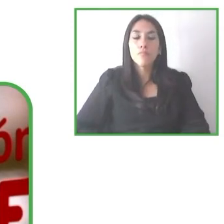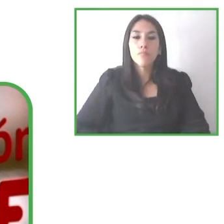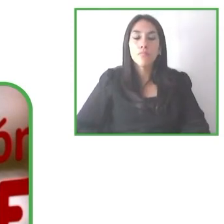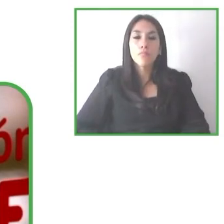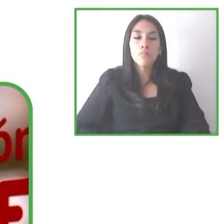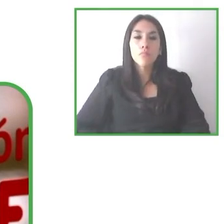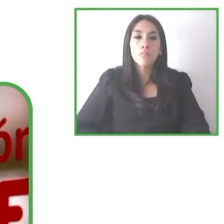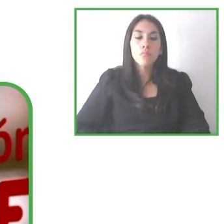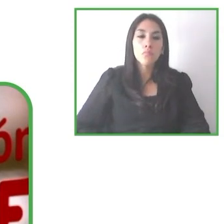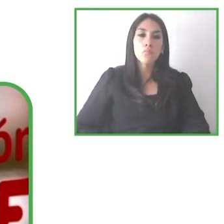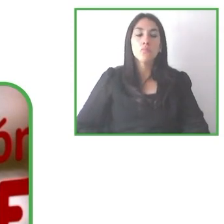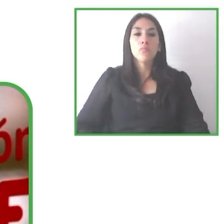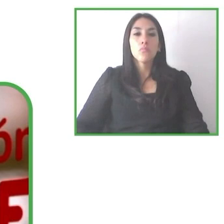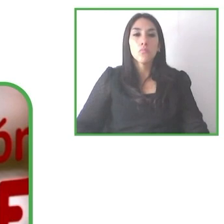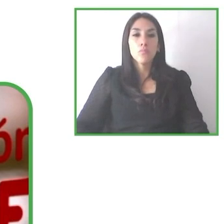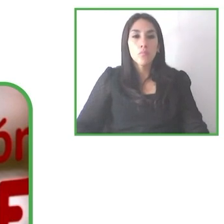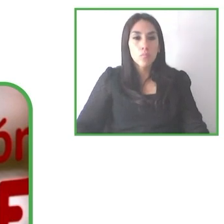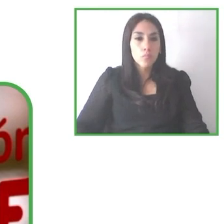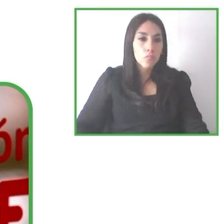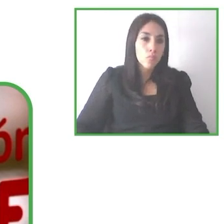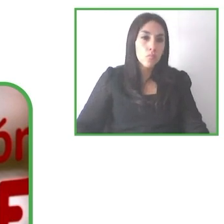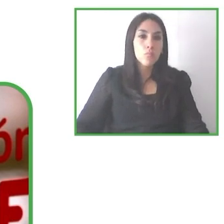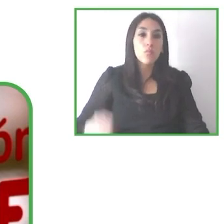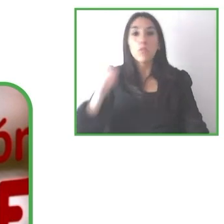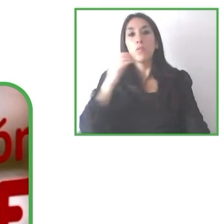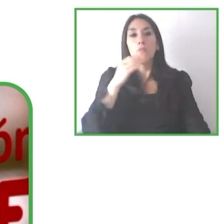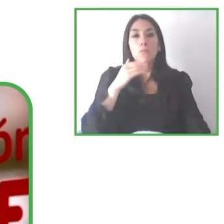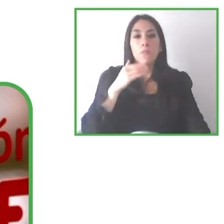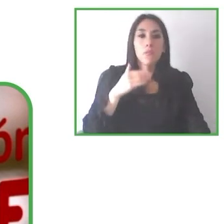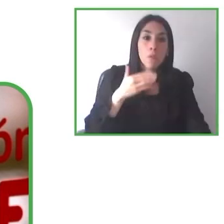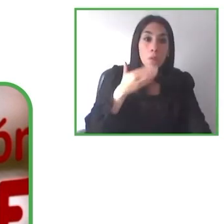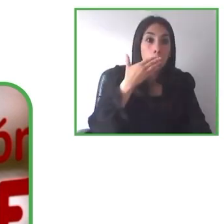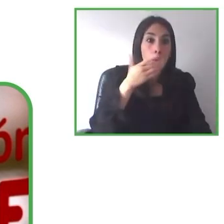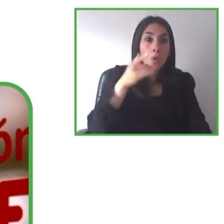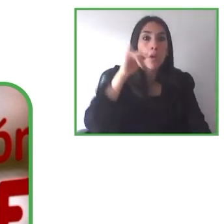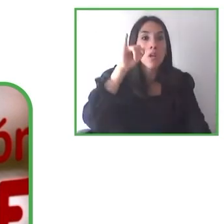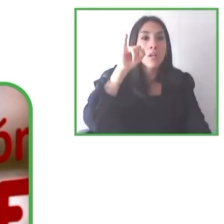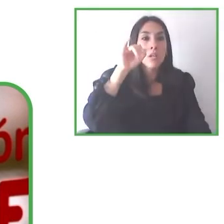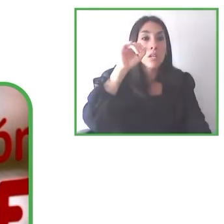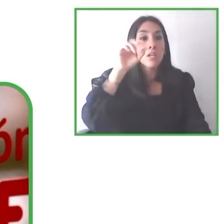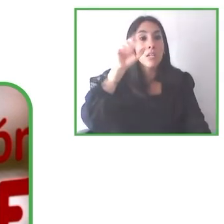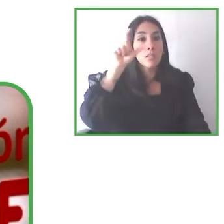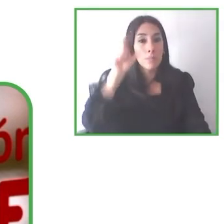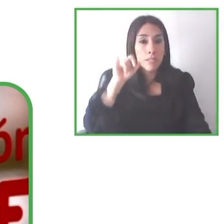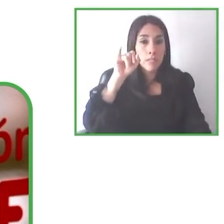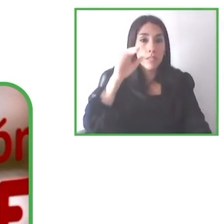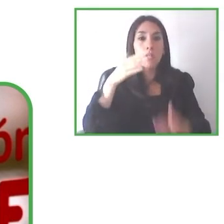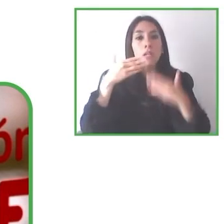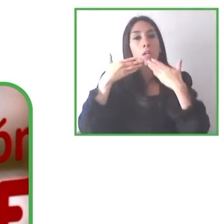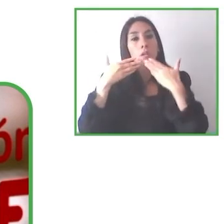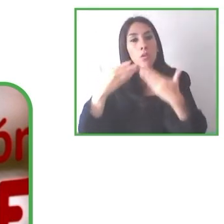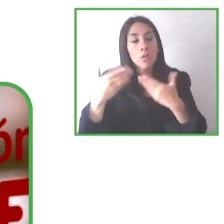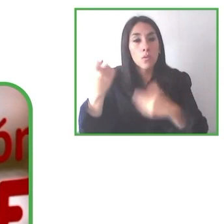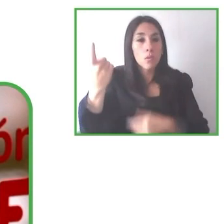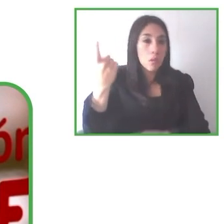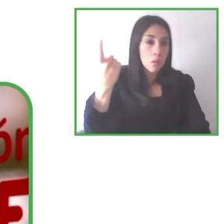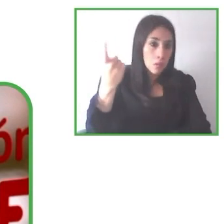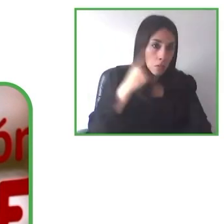Thanks very much, Jesús for the question. It's a very good question. In fact, I think there's a bit of an issue in the words